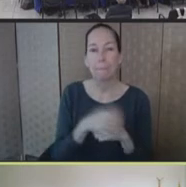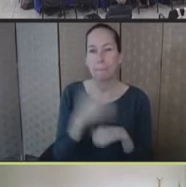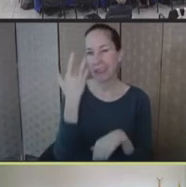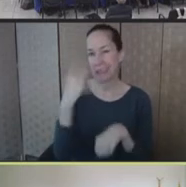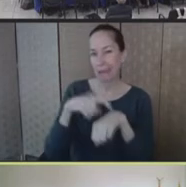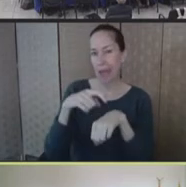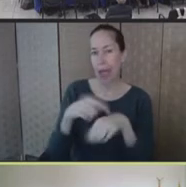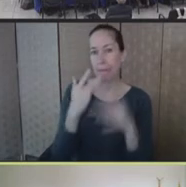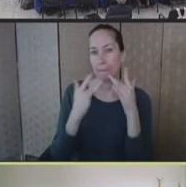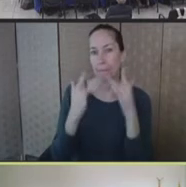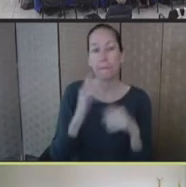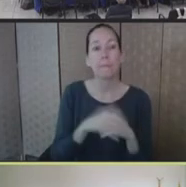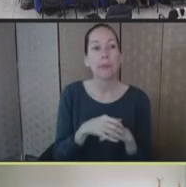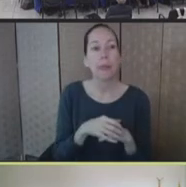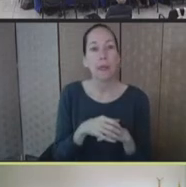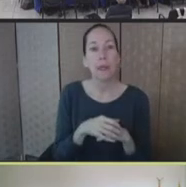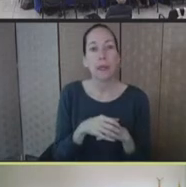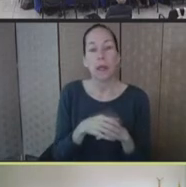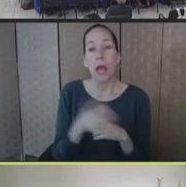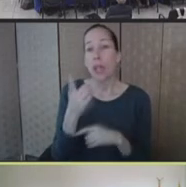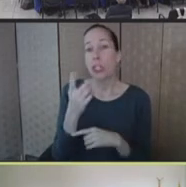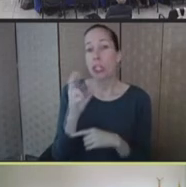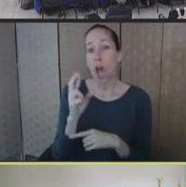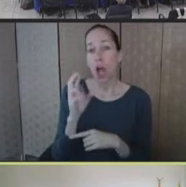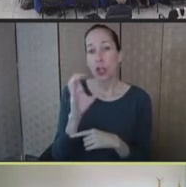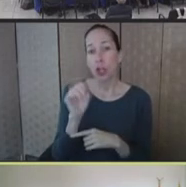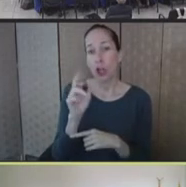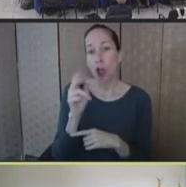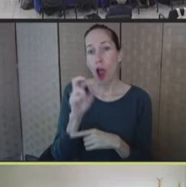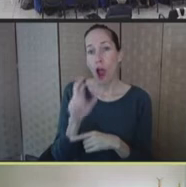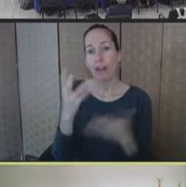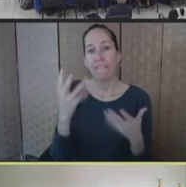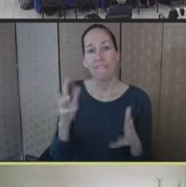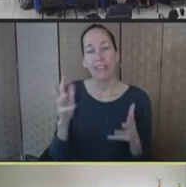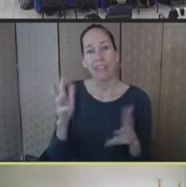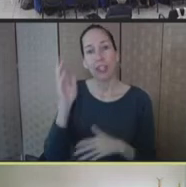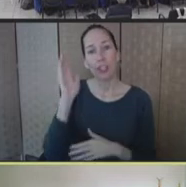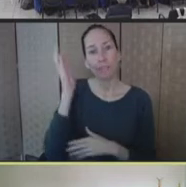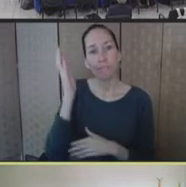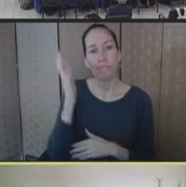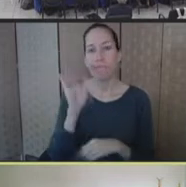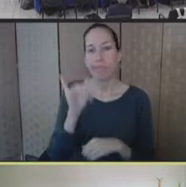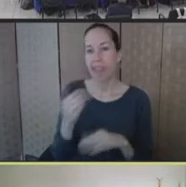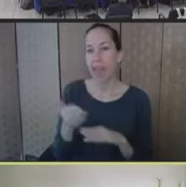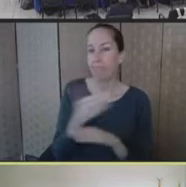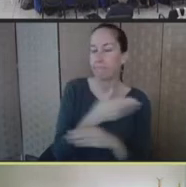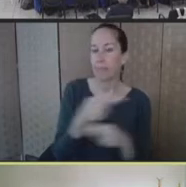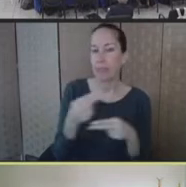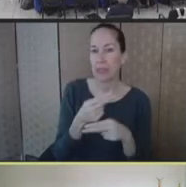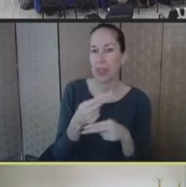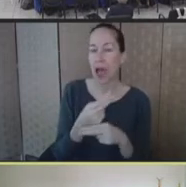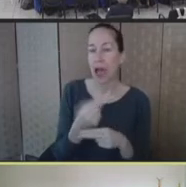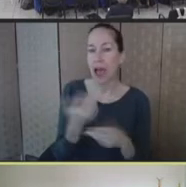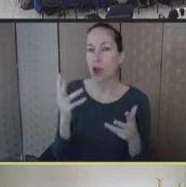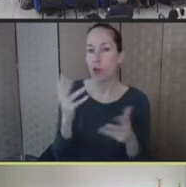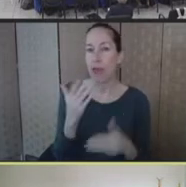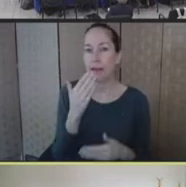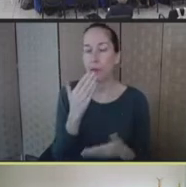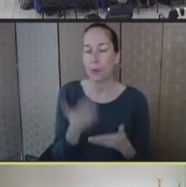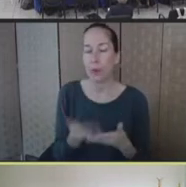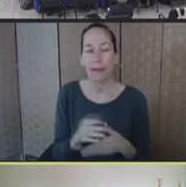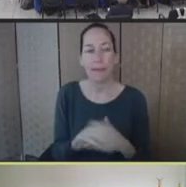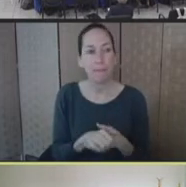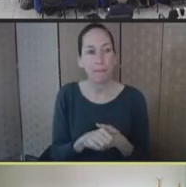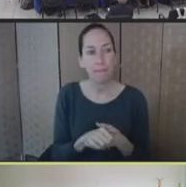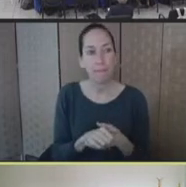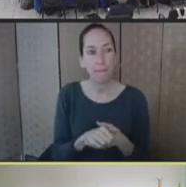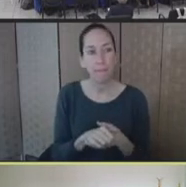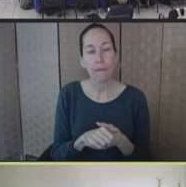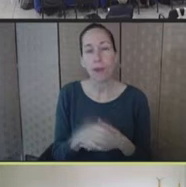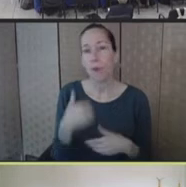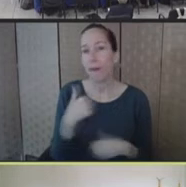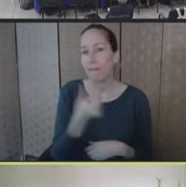I think, covered quite nicely. We had a number of meetings with both the jurisdiction